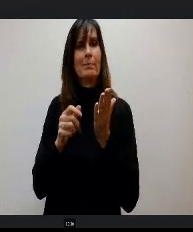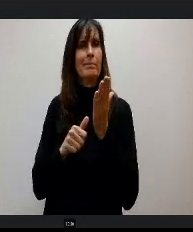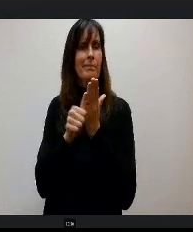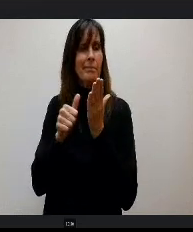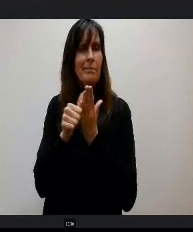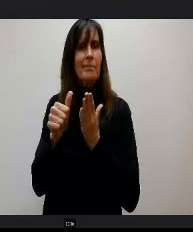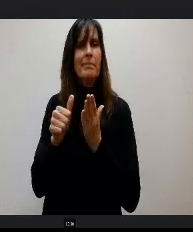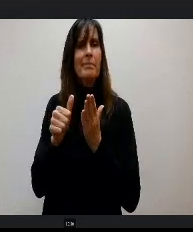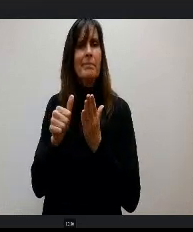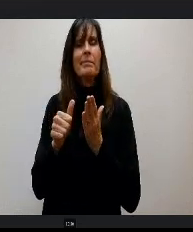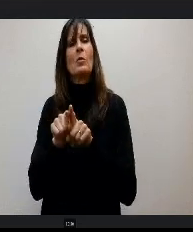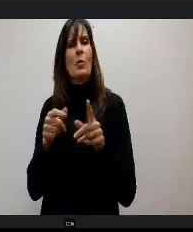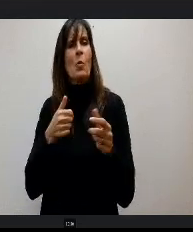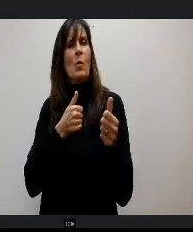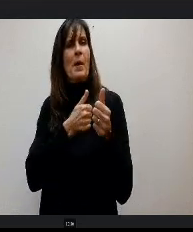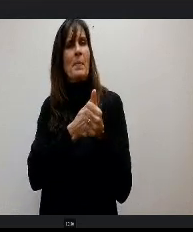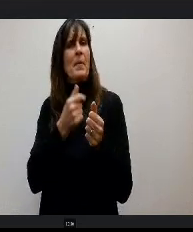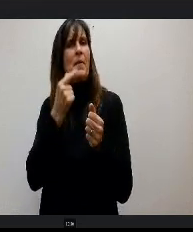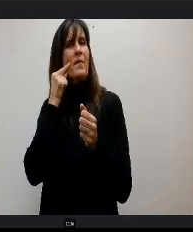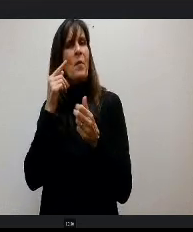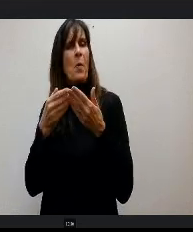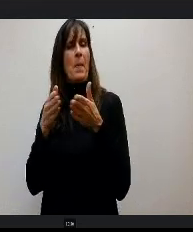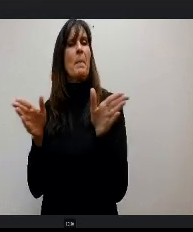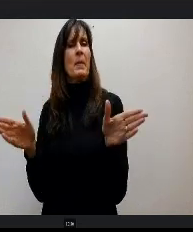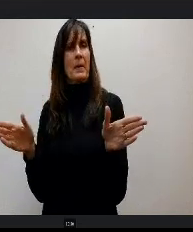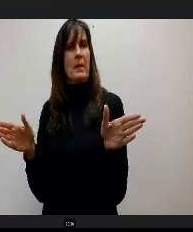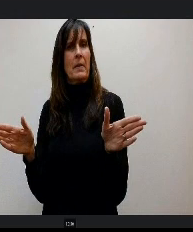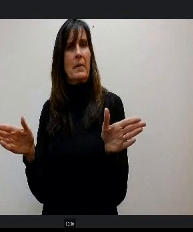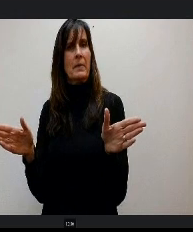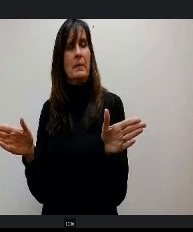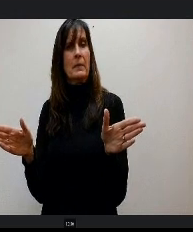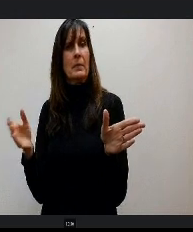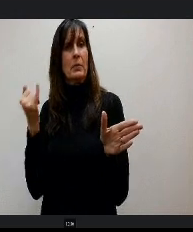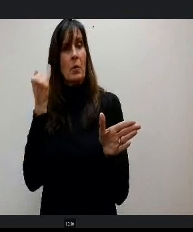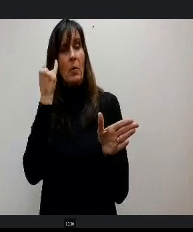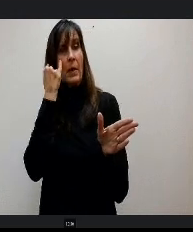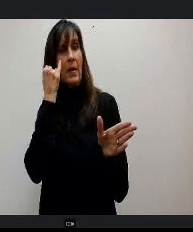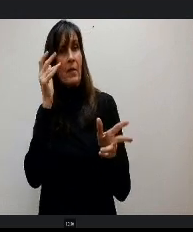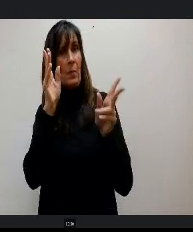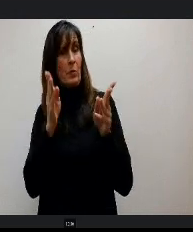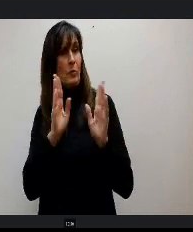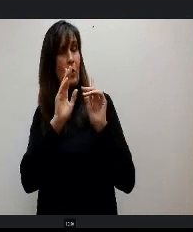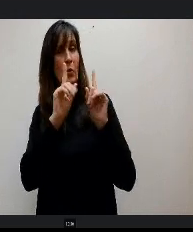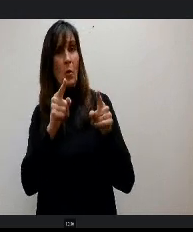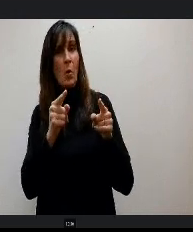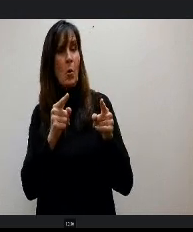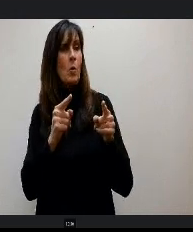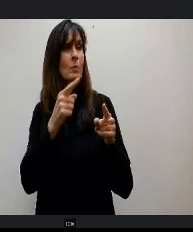same thing for a public newsletter. So any person that's attended a public event, a summer camp or school program with